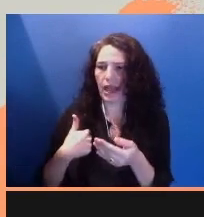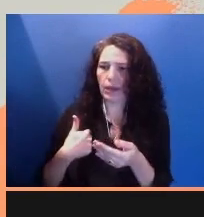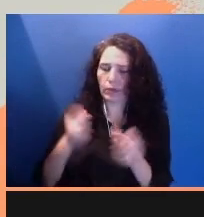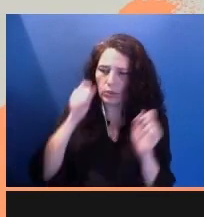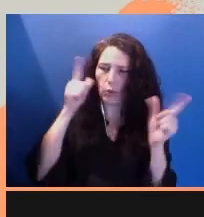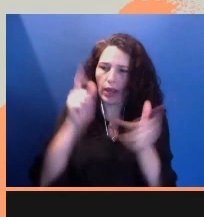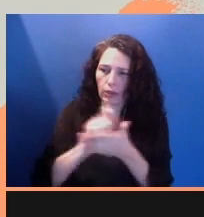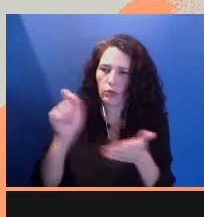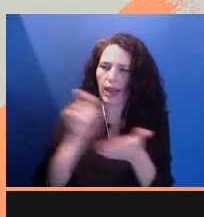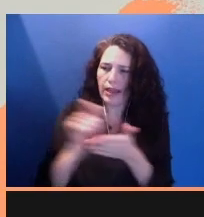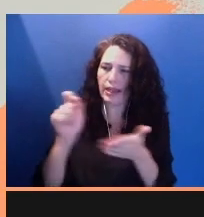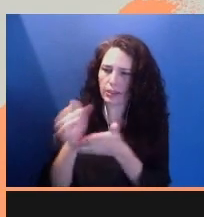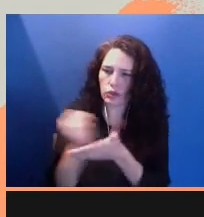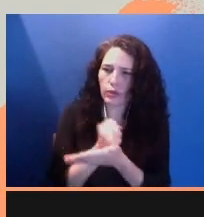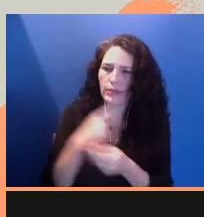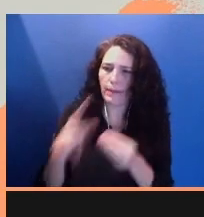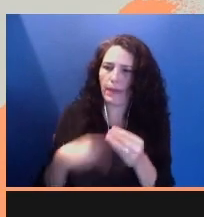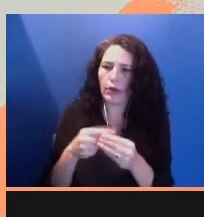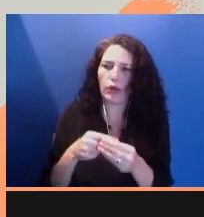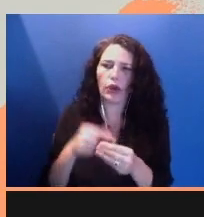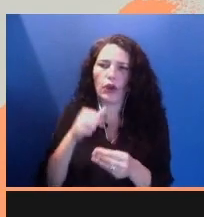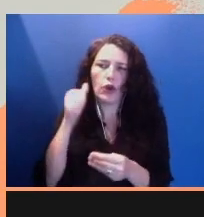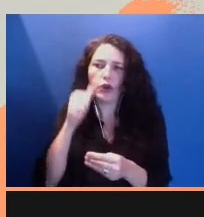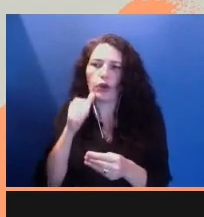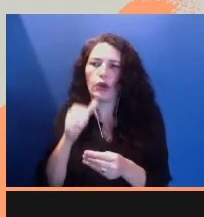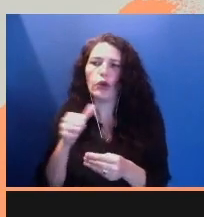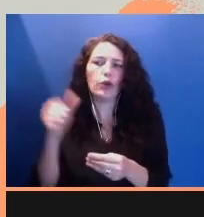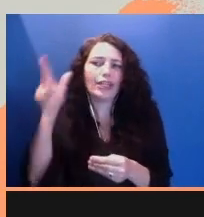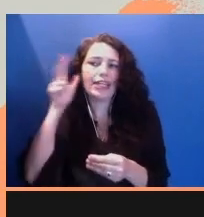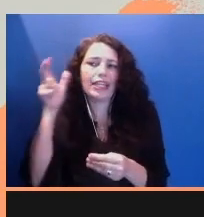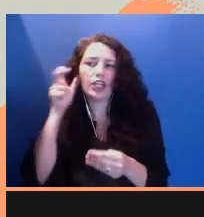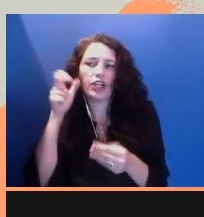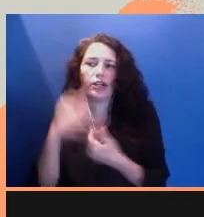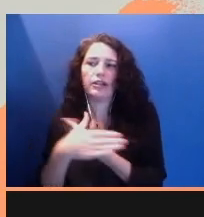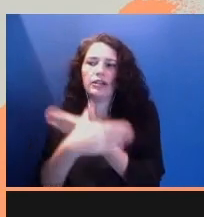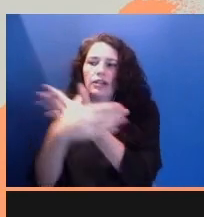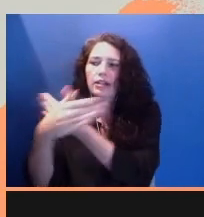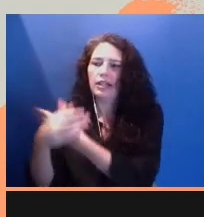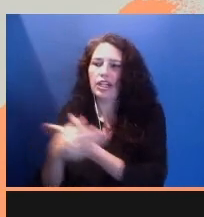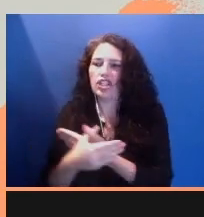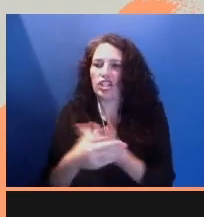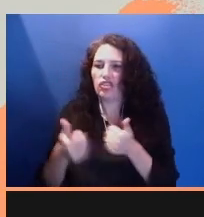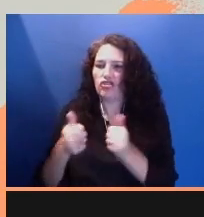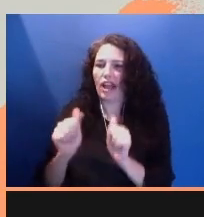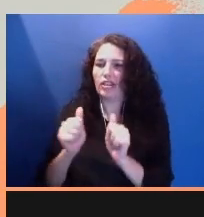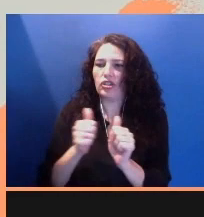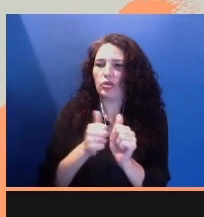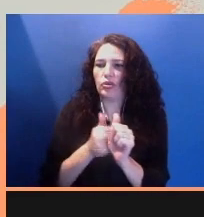butterflies-- a girl who tries to escape her abuse by poisoning herself with their milkweed, but learns